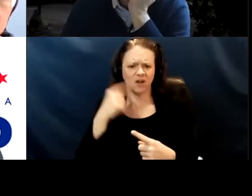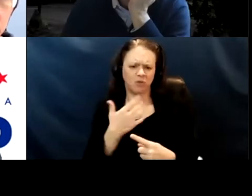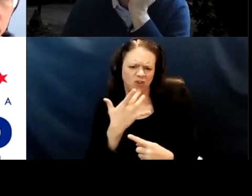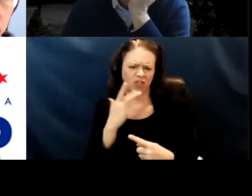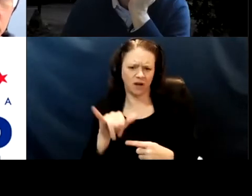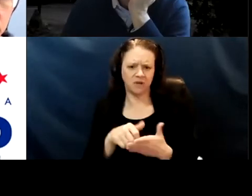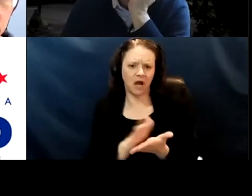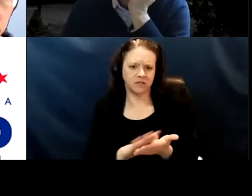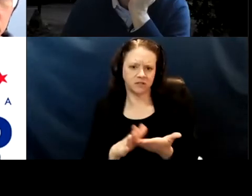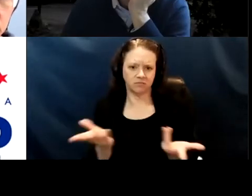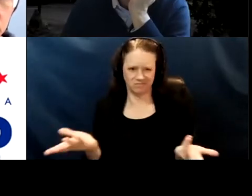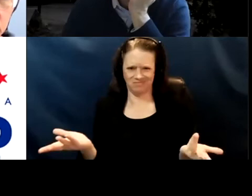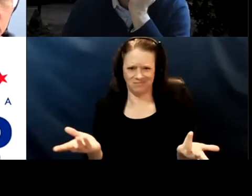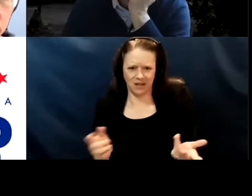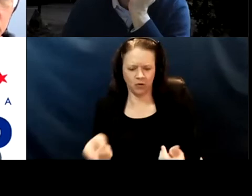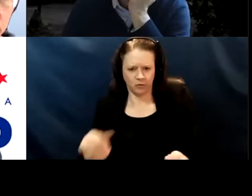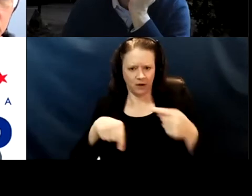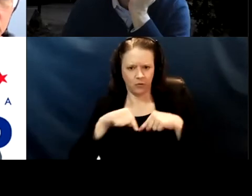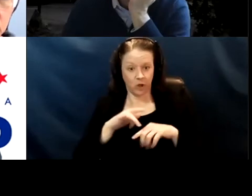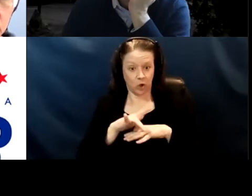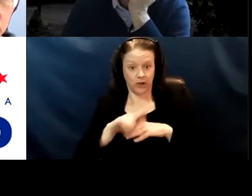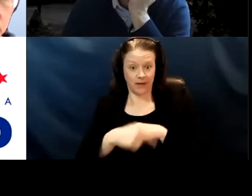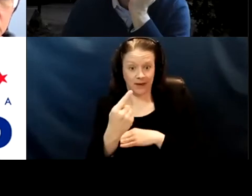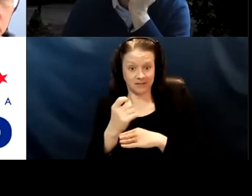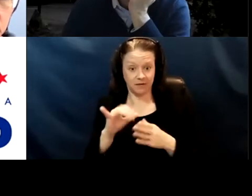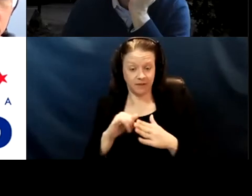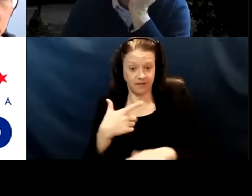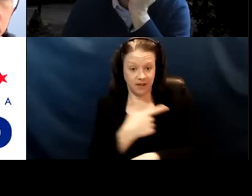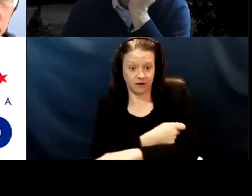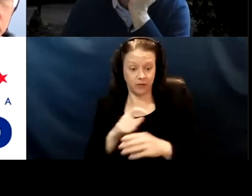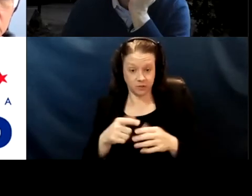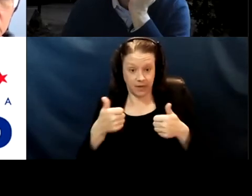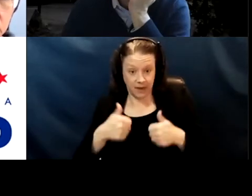And it goes back to the early days of the vaccines where, you know, there were efforts to do community in-reach,